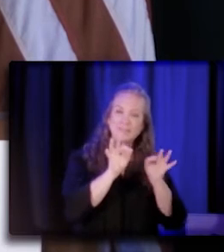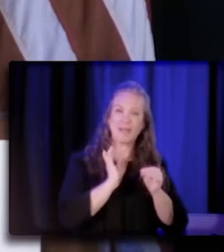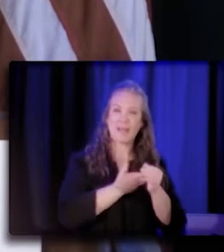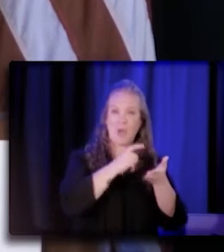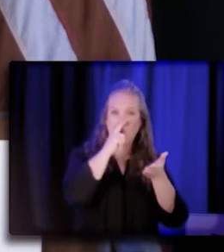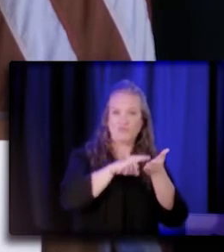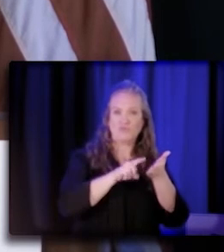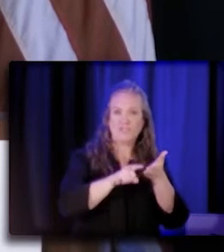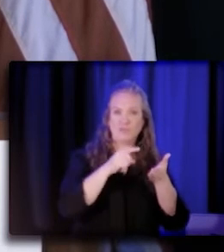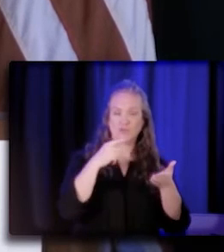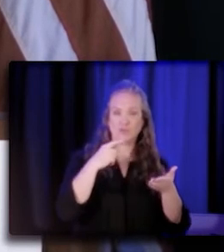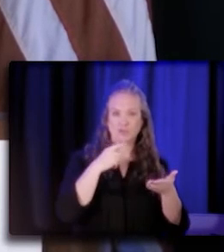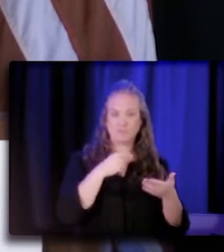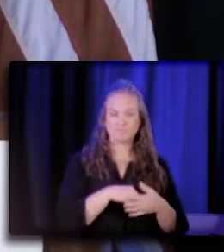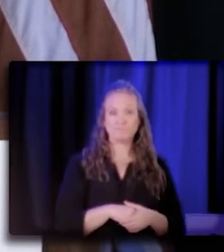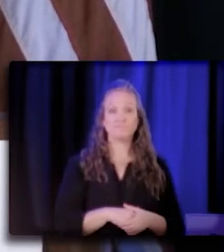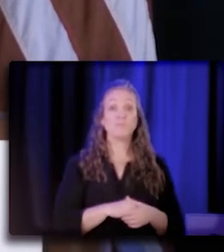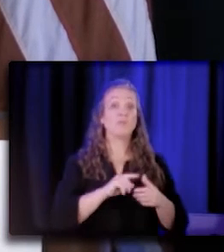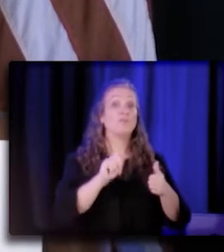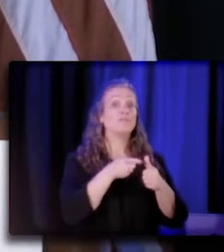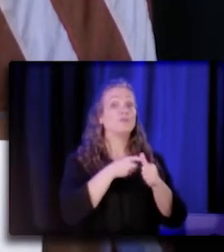First, the research focused on California only.